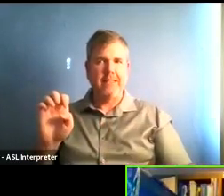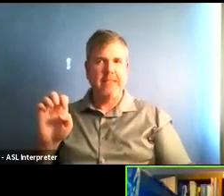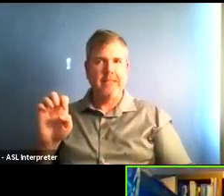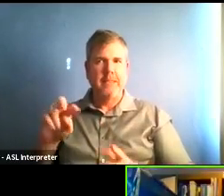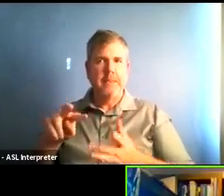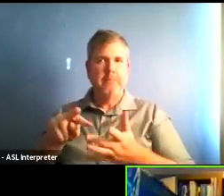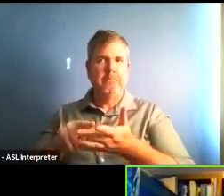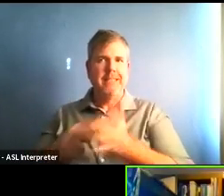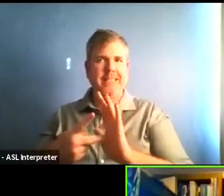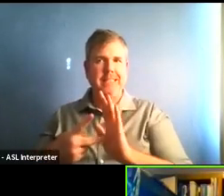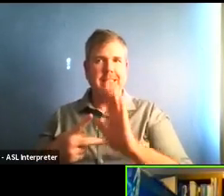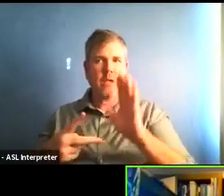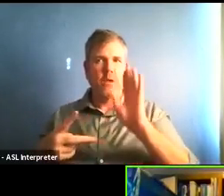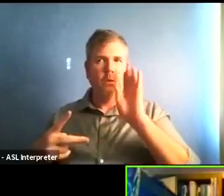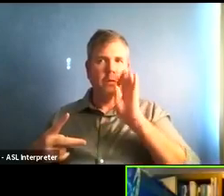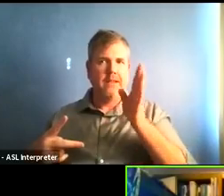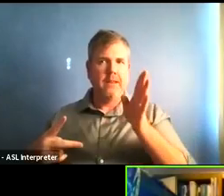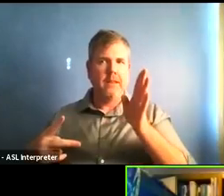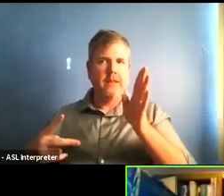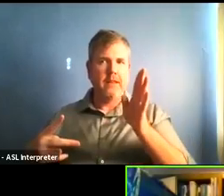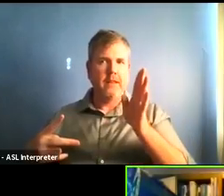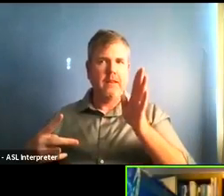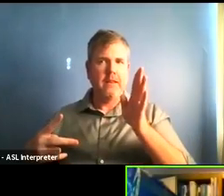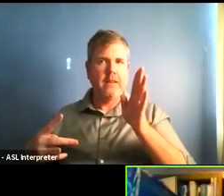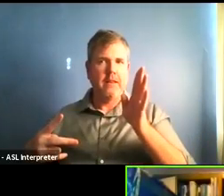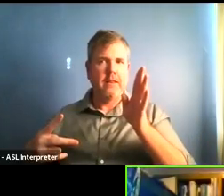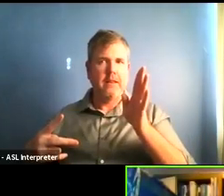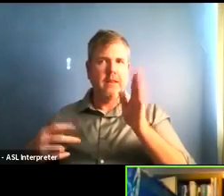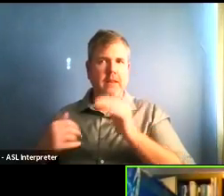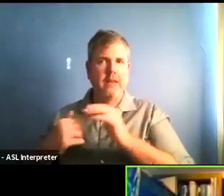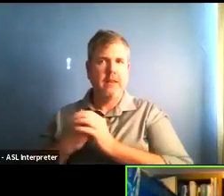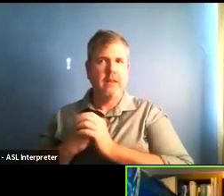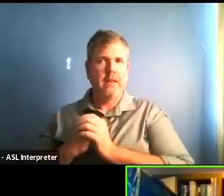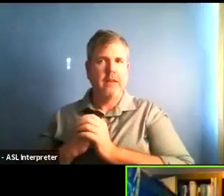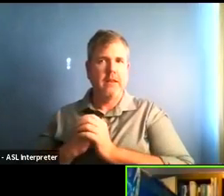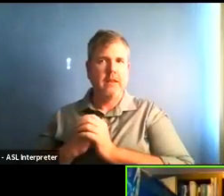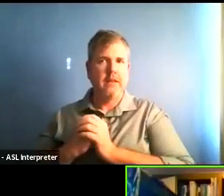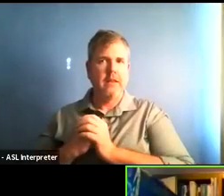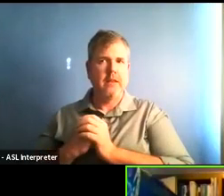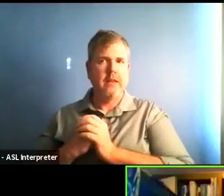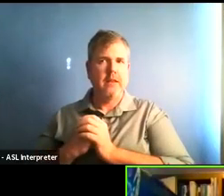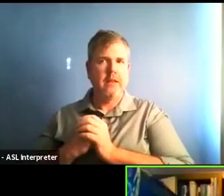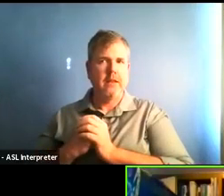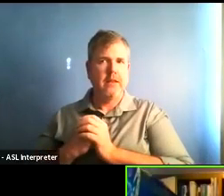But then the the other rate is the you would know that we dropped from